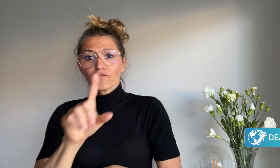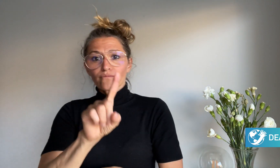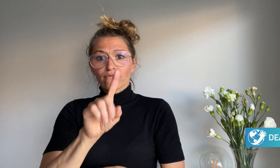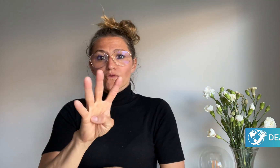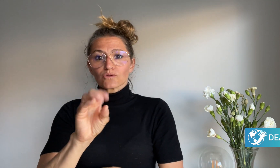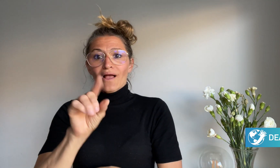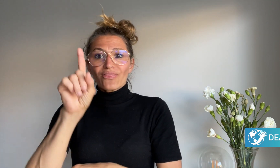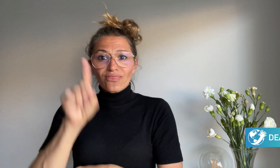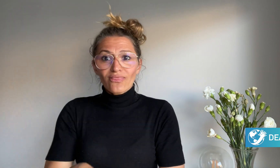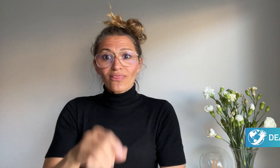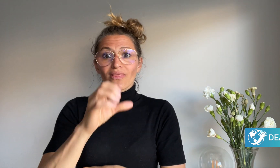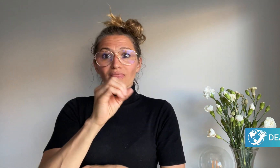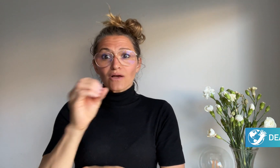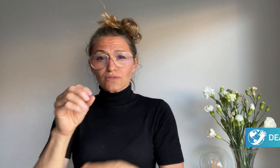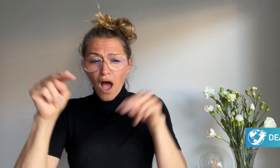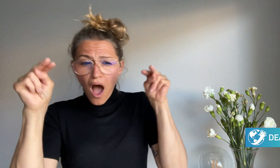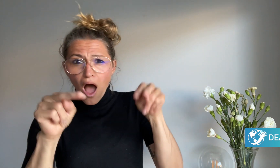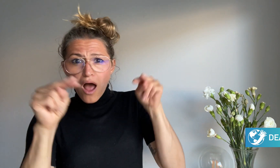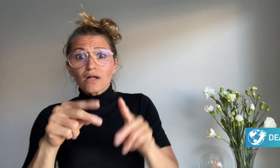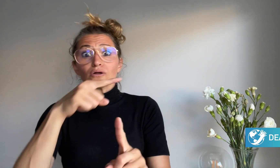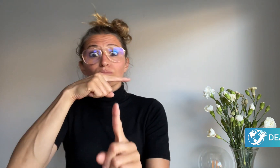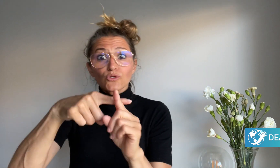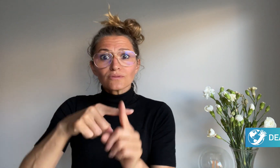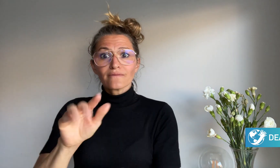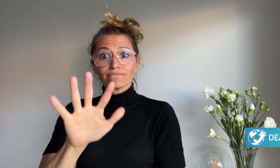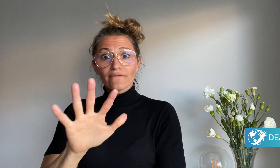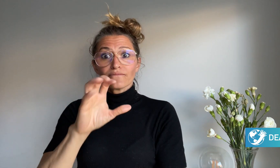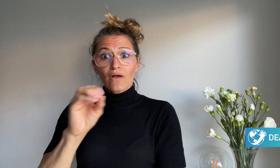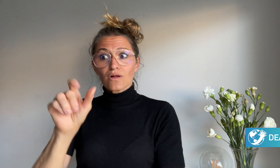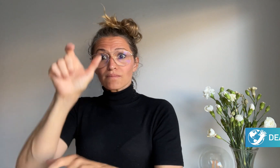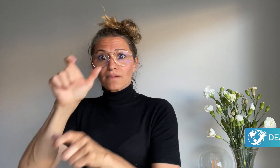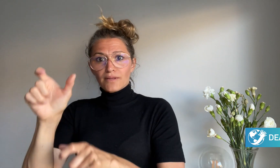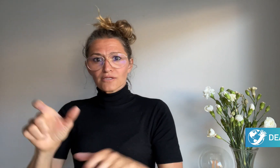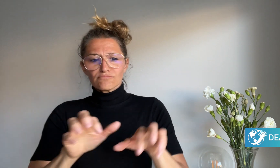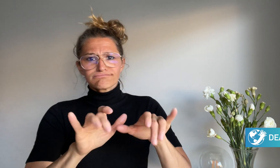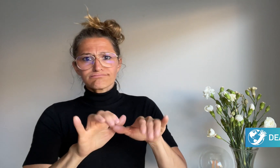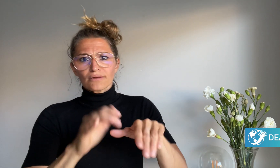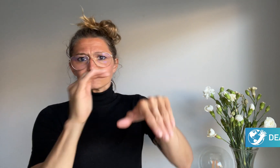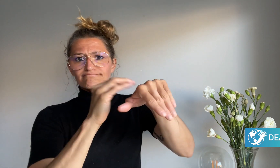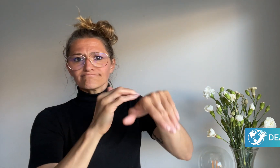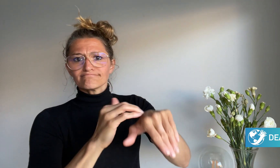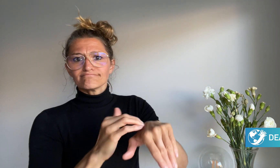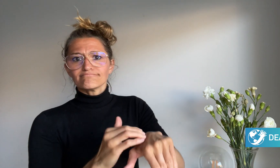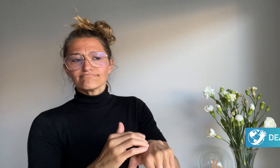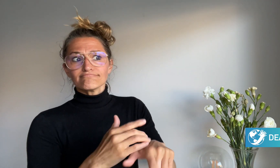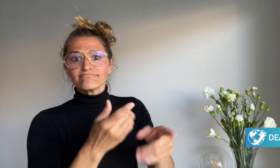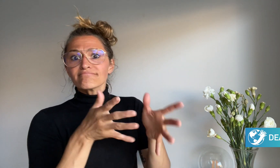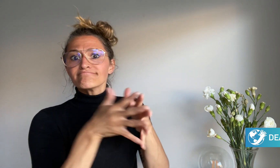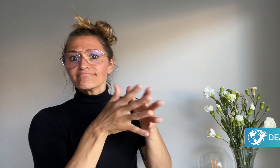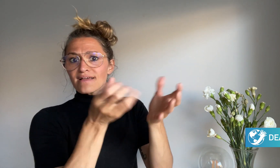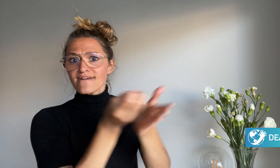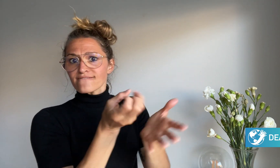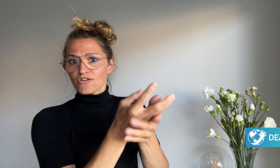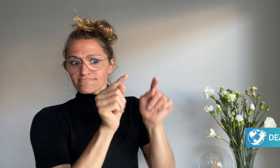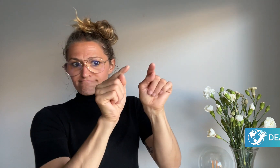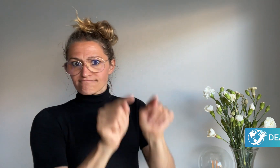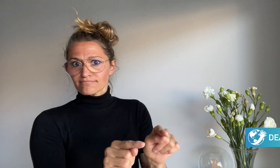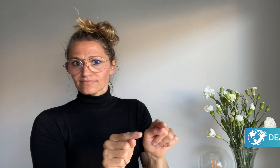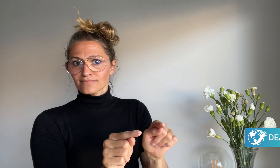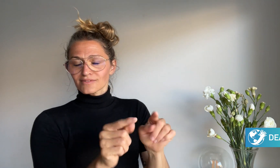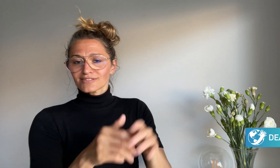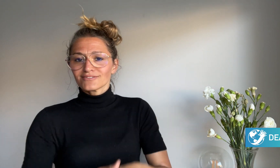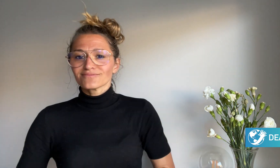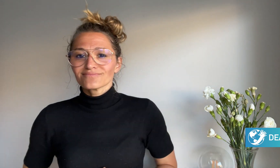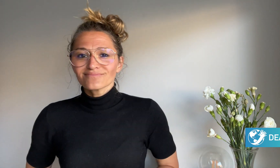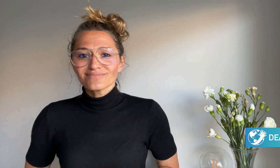with over 140,000 views and 500 comments.